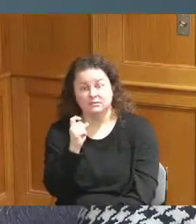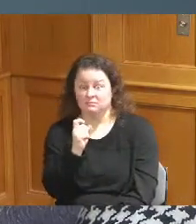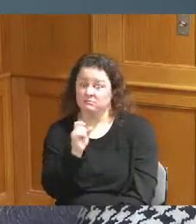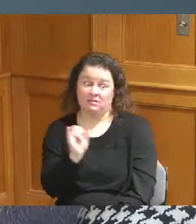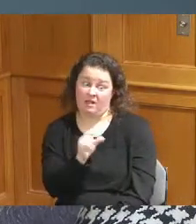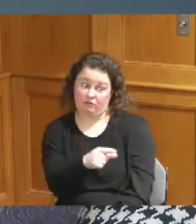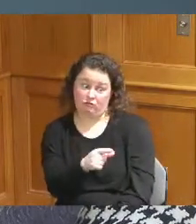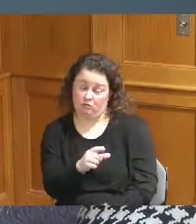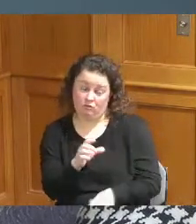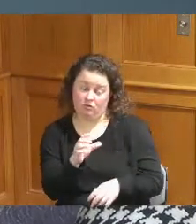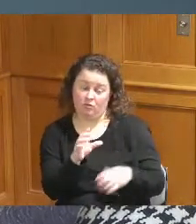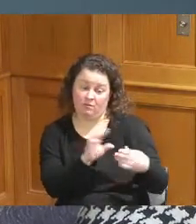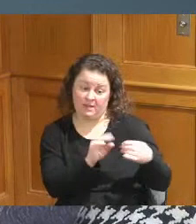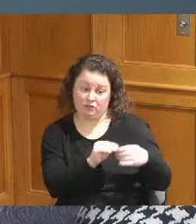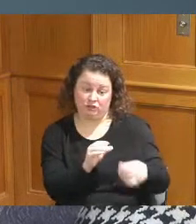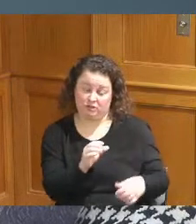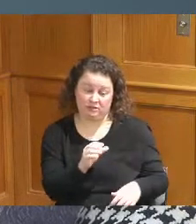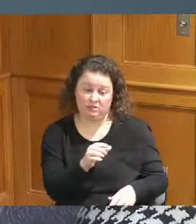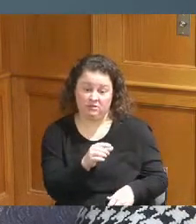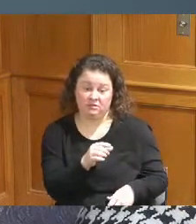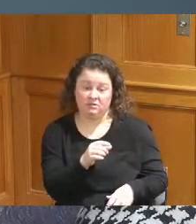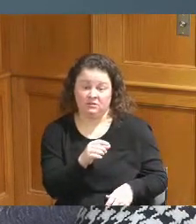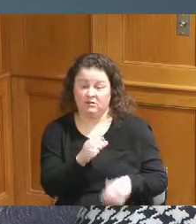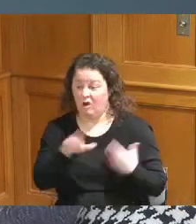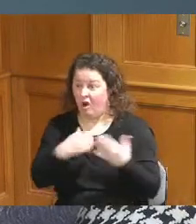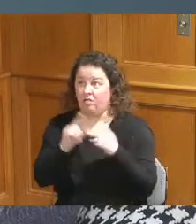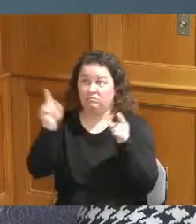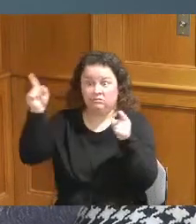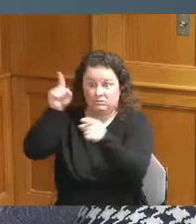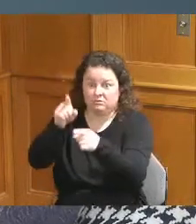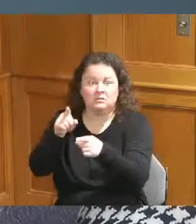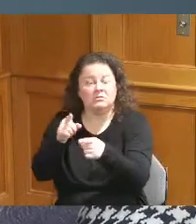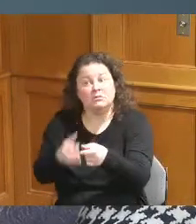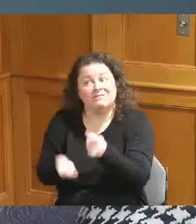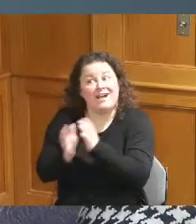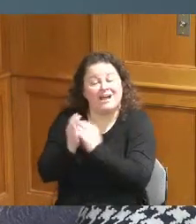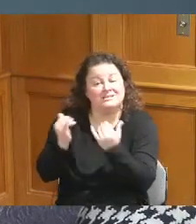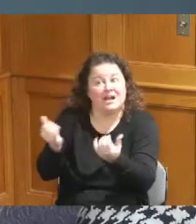that you mentioned are governmental entities and so after that meeting there was a gentleman